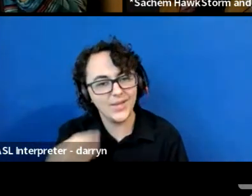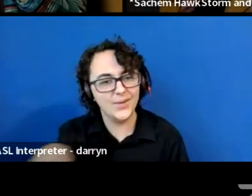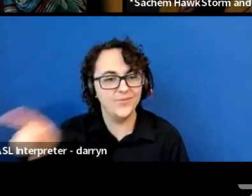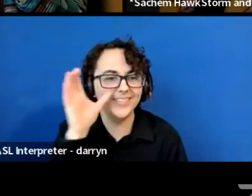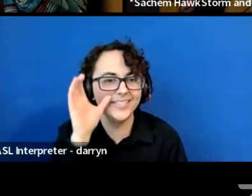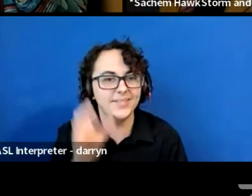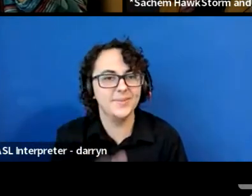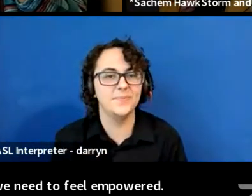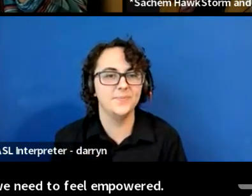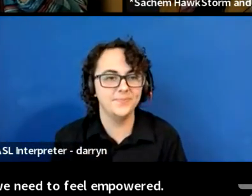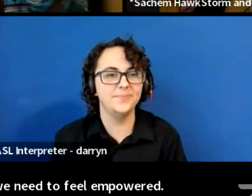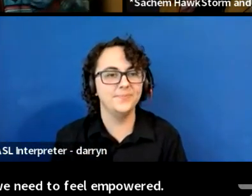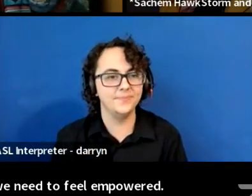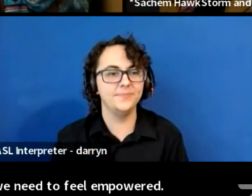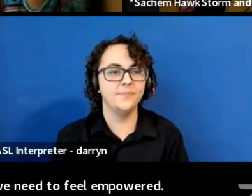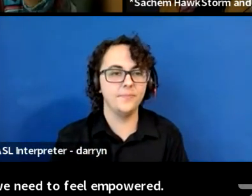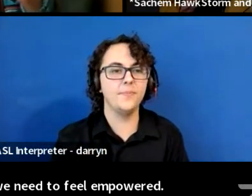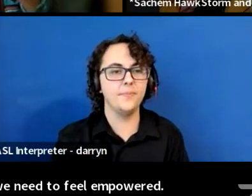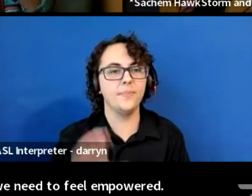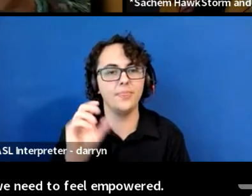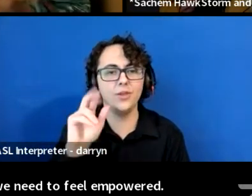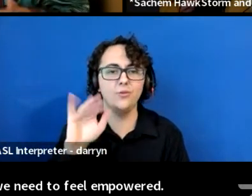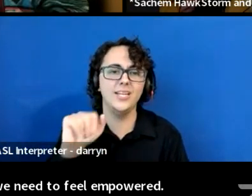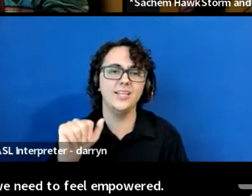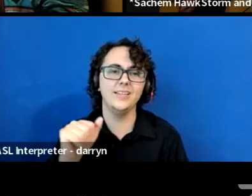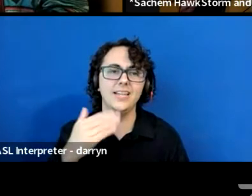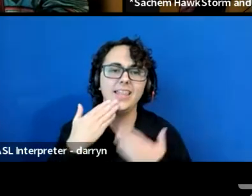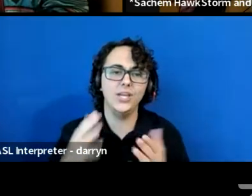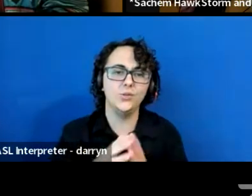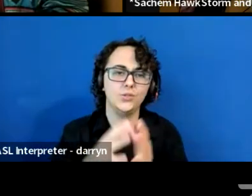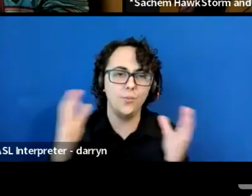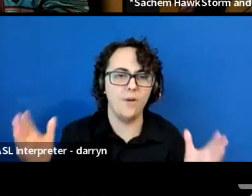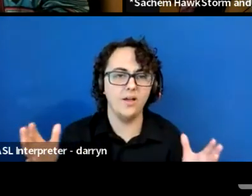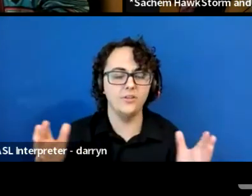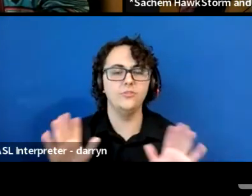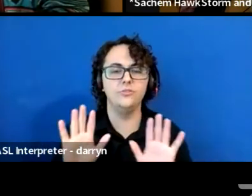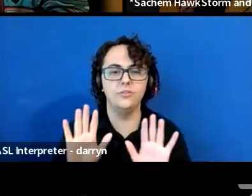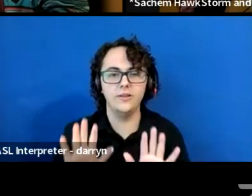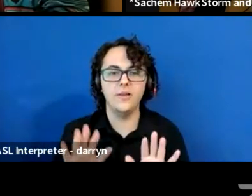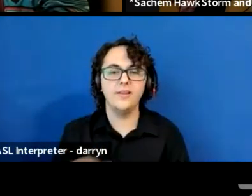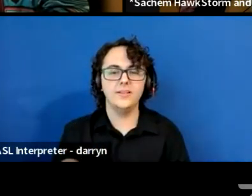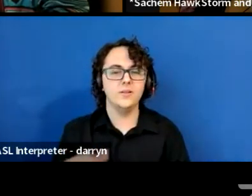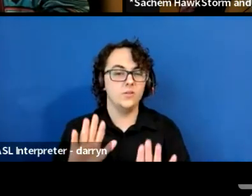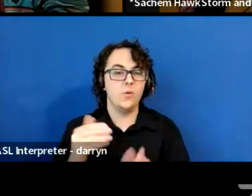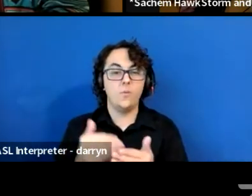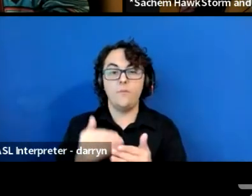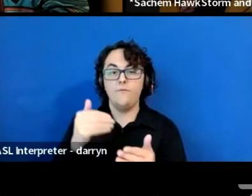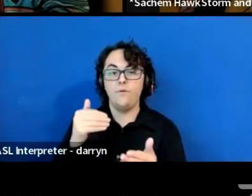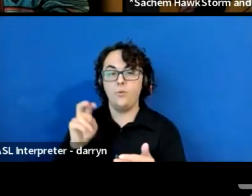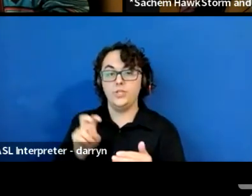Thank you both so much. I wonder before we move into the main conversation,